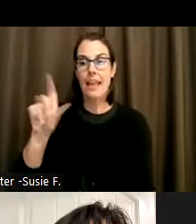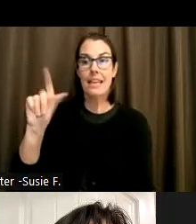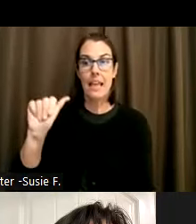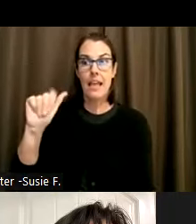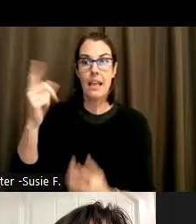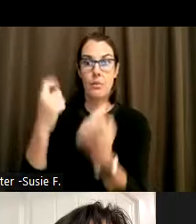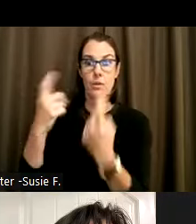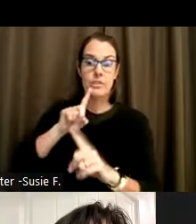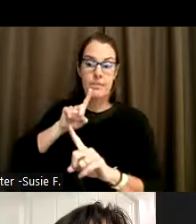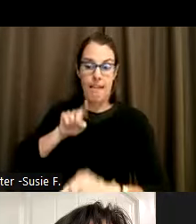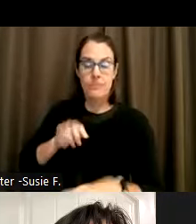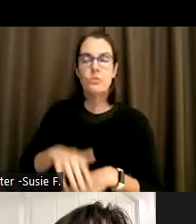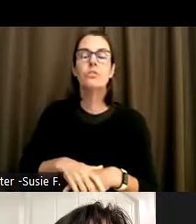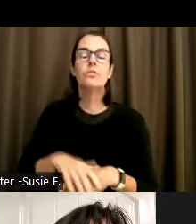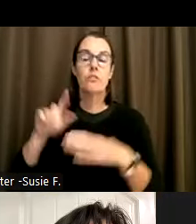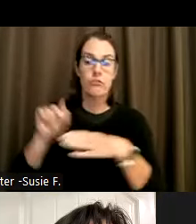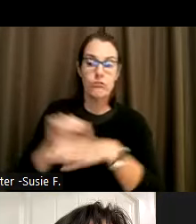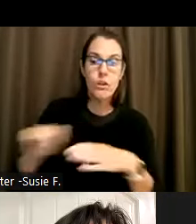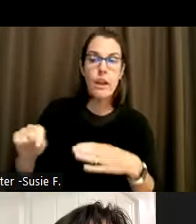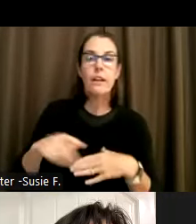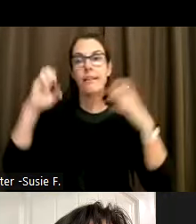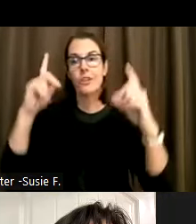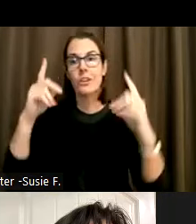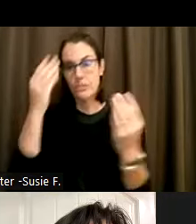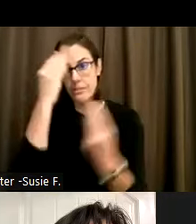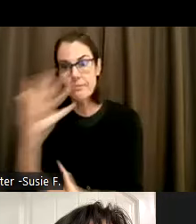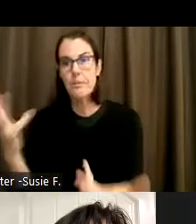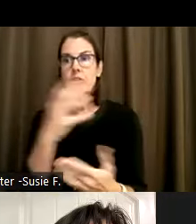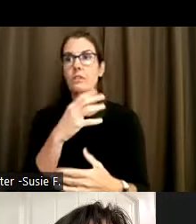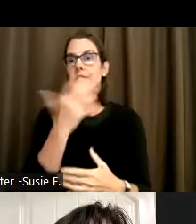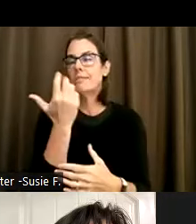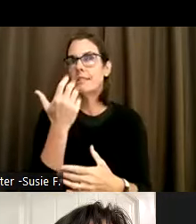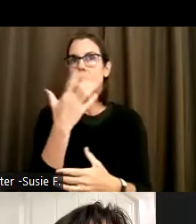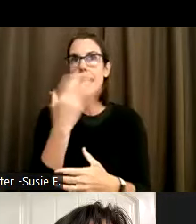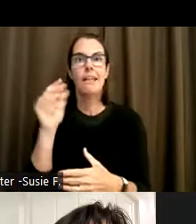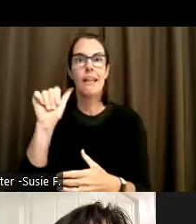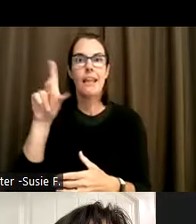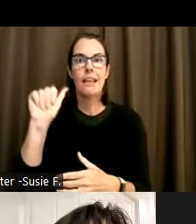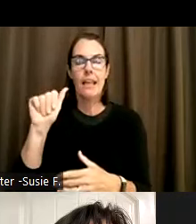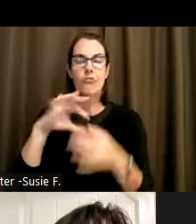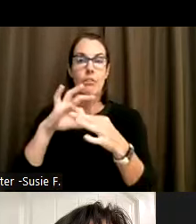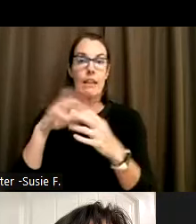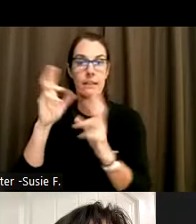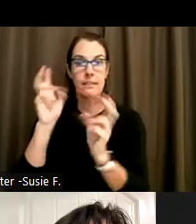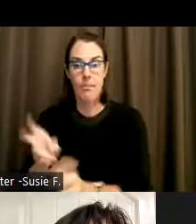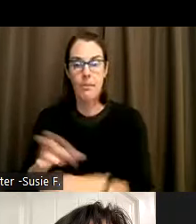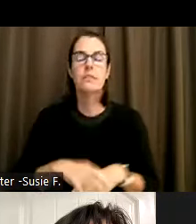training and educational materials on the ADA and related topics. Region 10 covers Oregon,